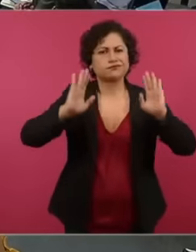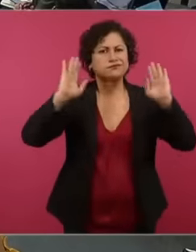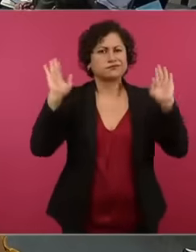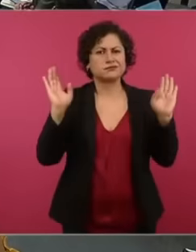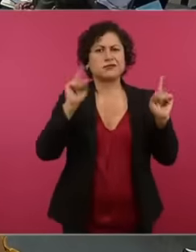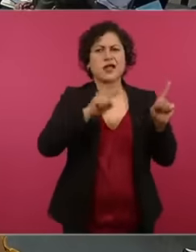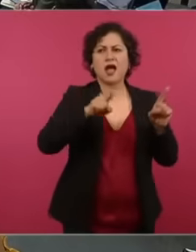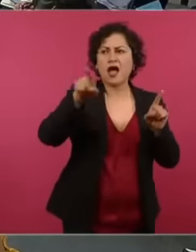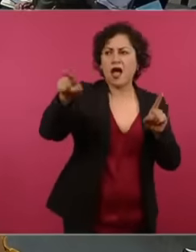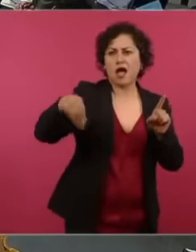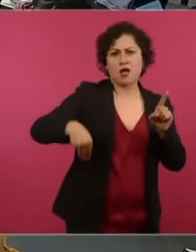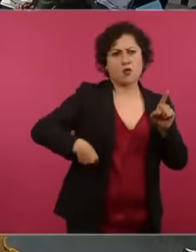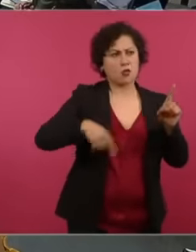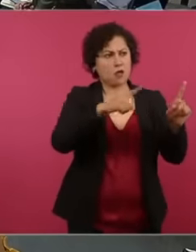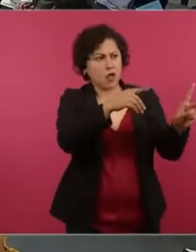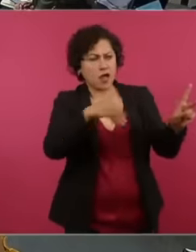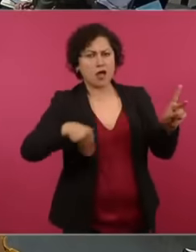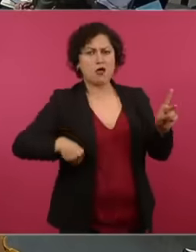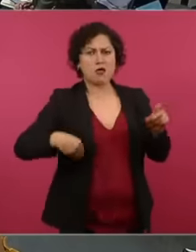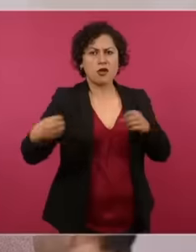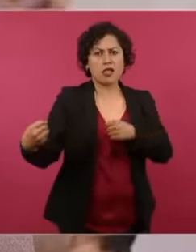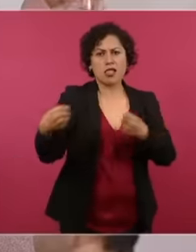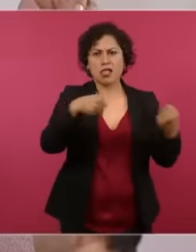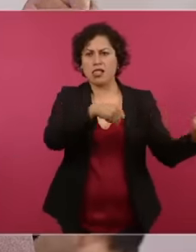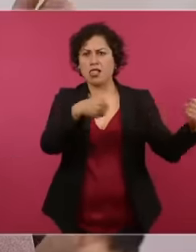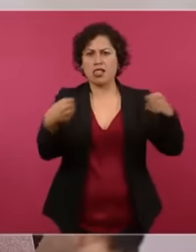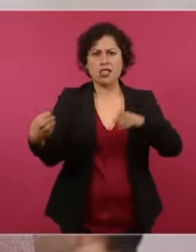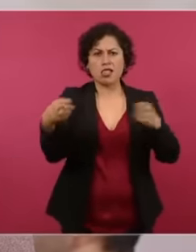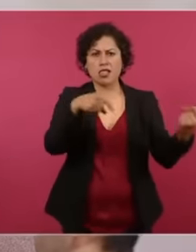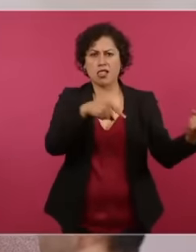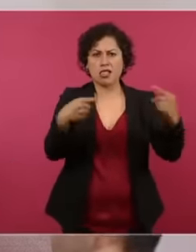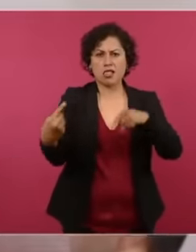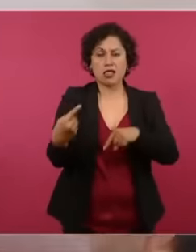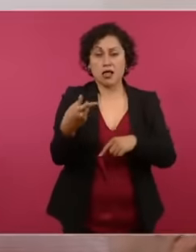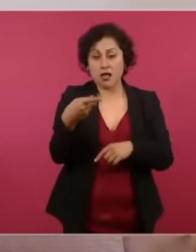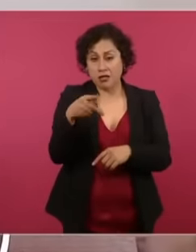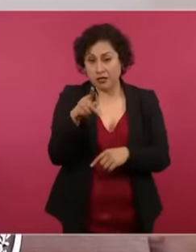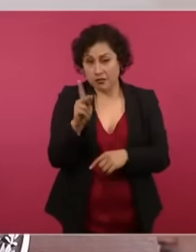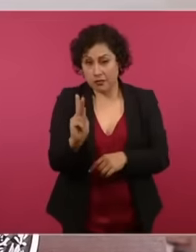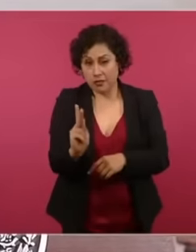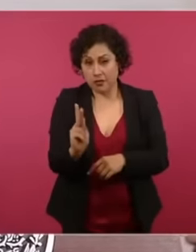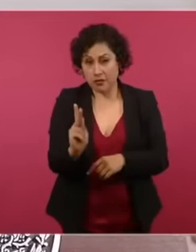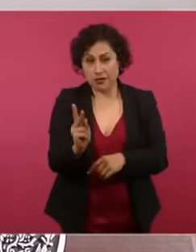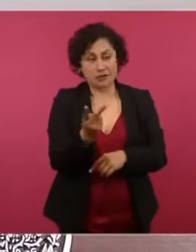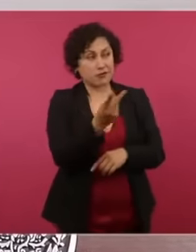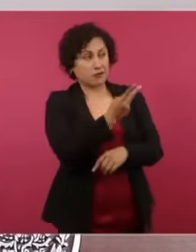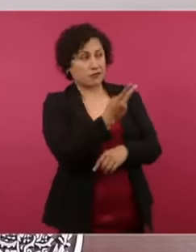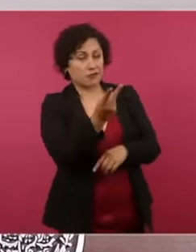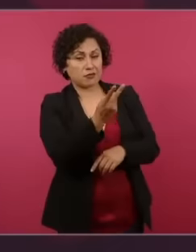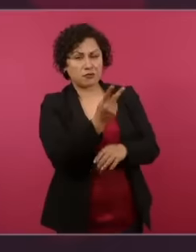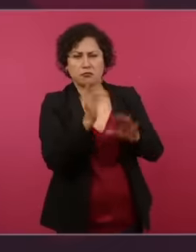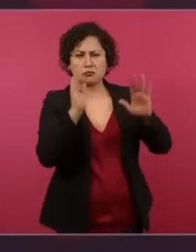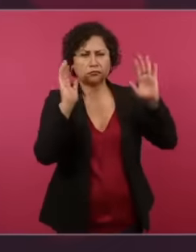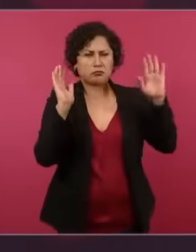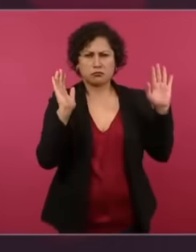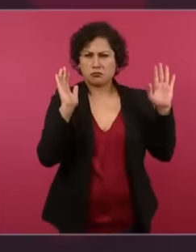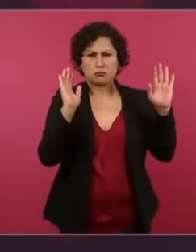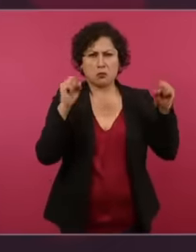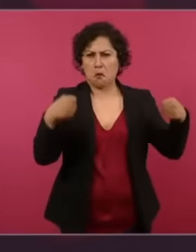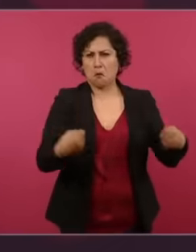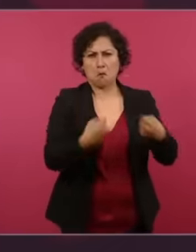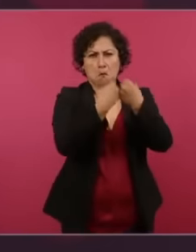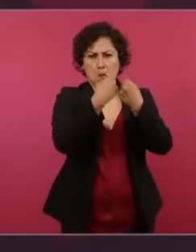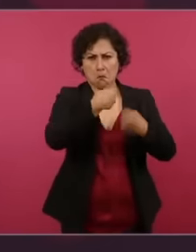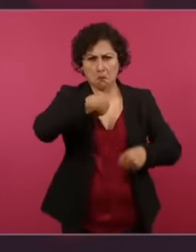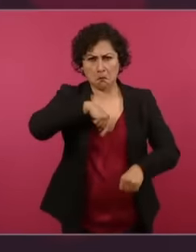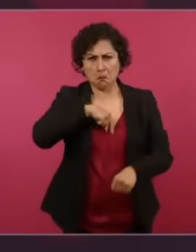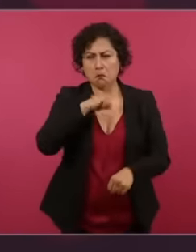but none of them eh And they have behaved well and had good relations and we are friends